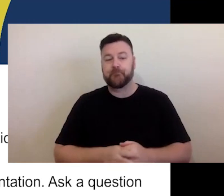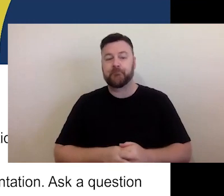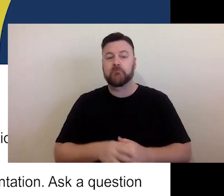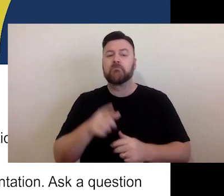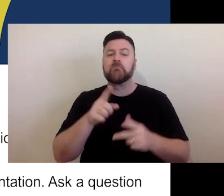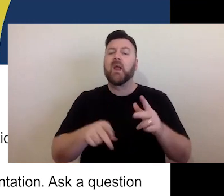Our email